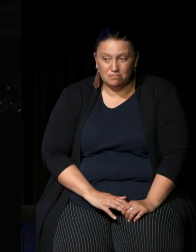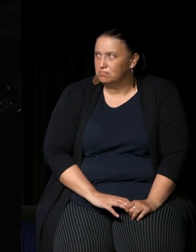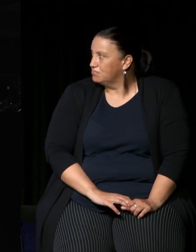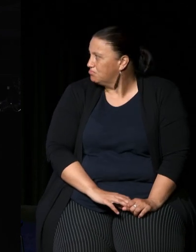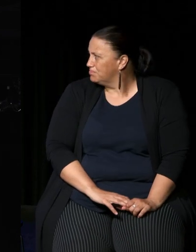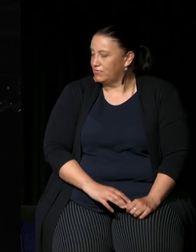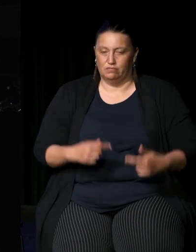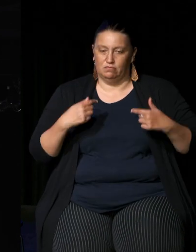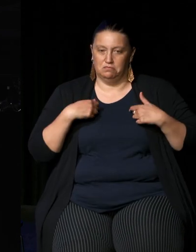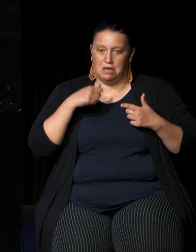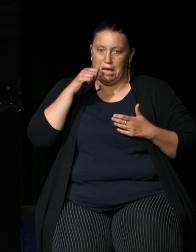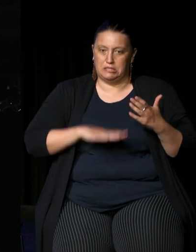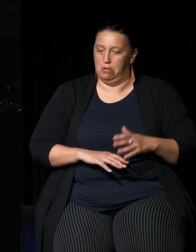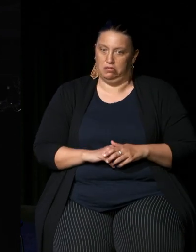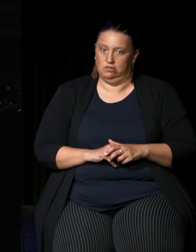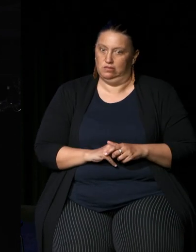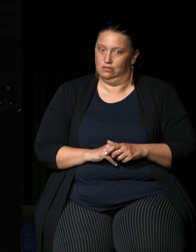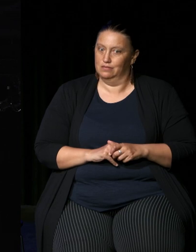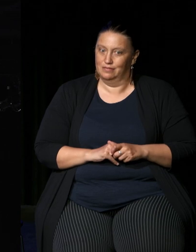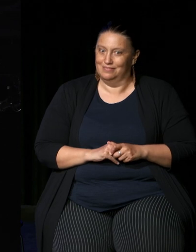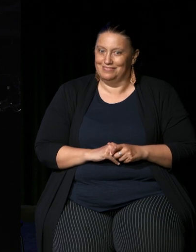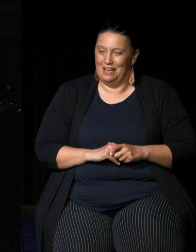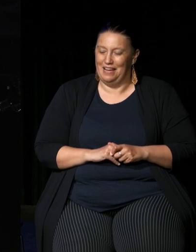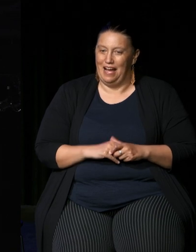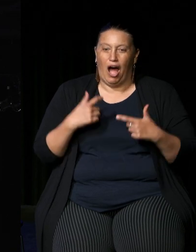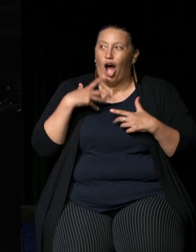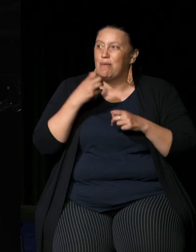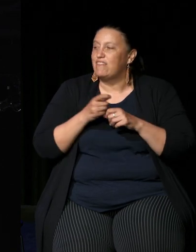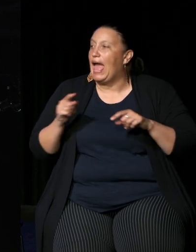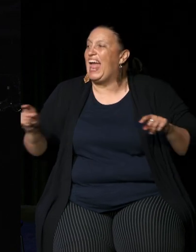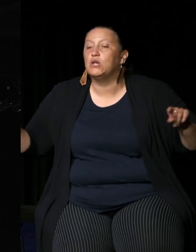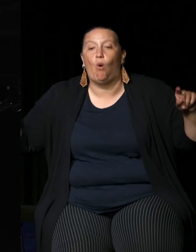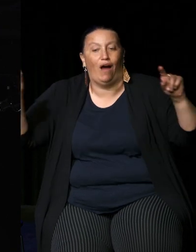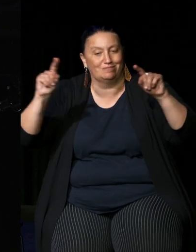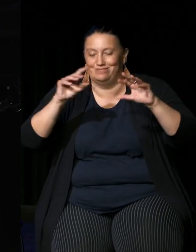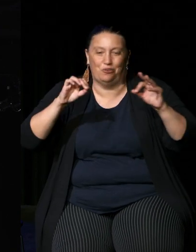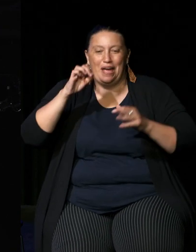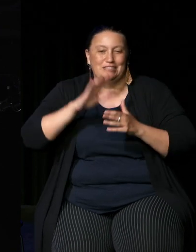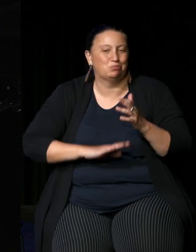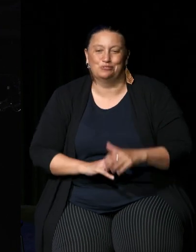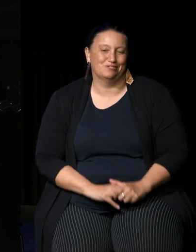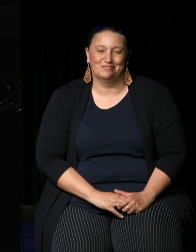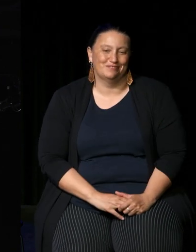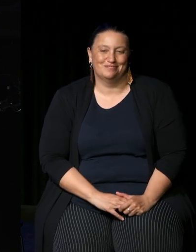um I'm not an expert on on this and I don't believe anyone's an expert on what's about to